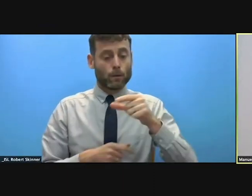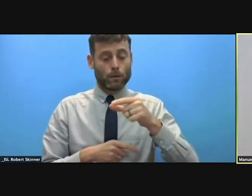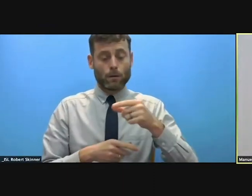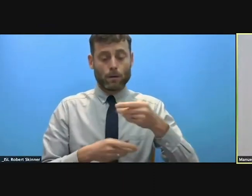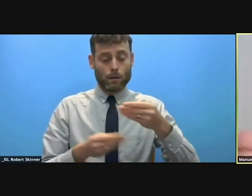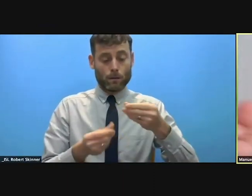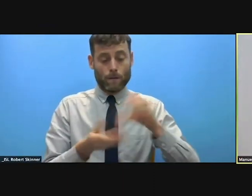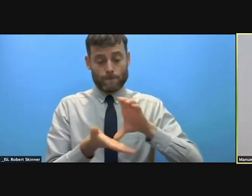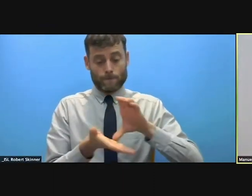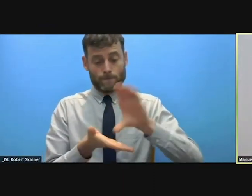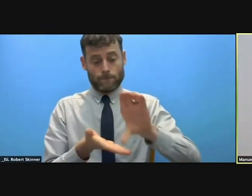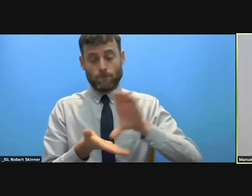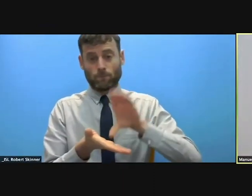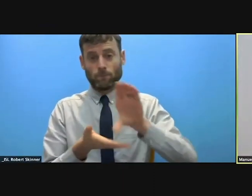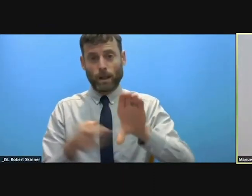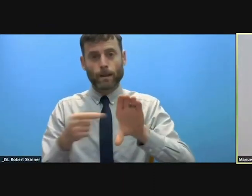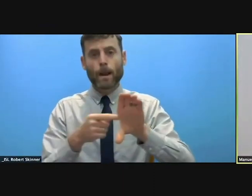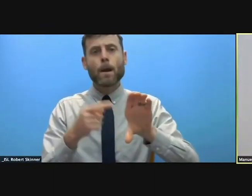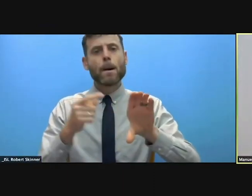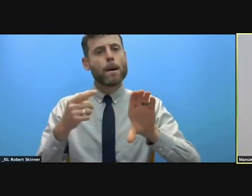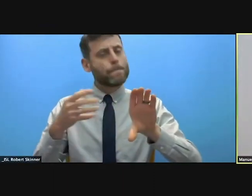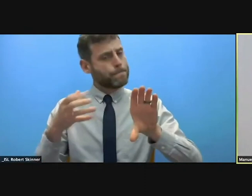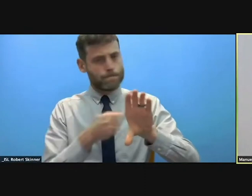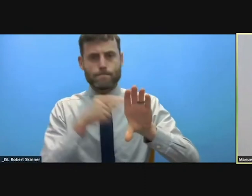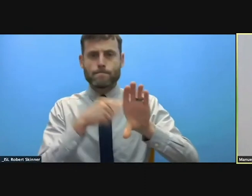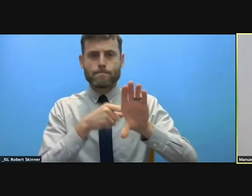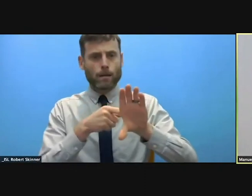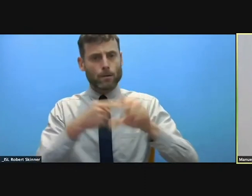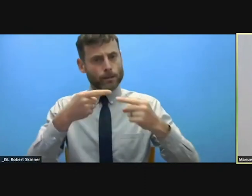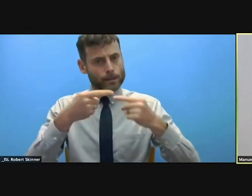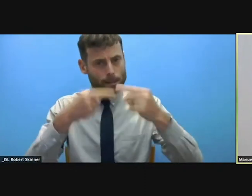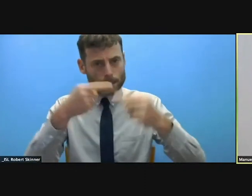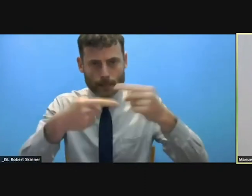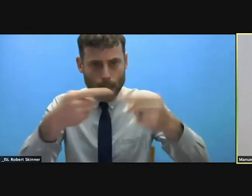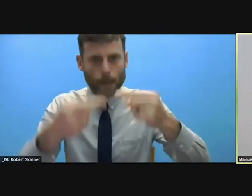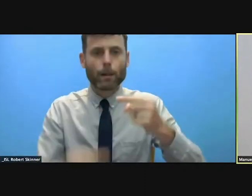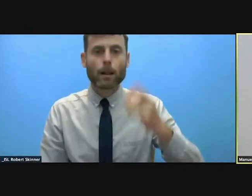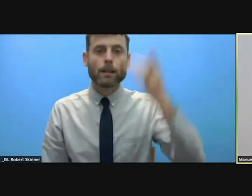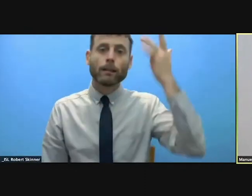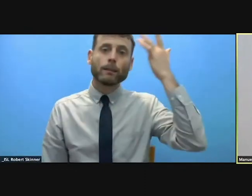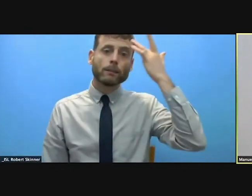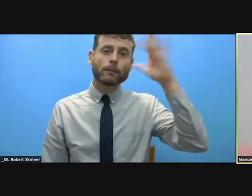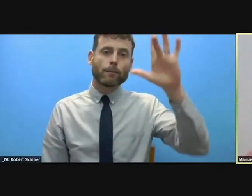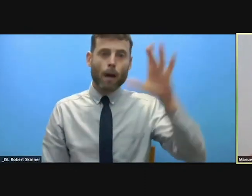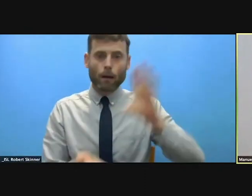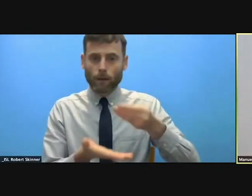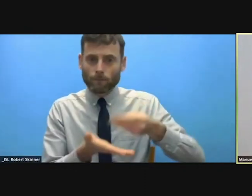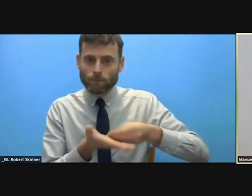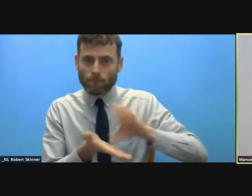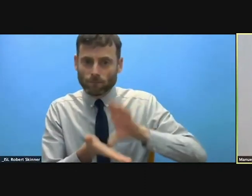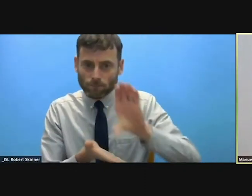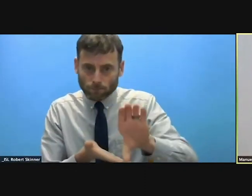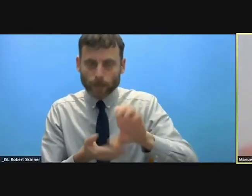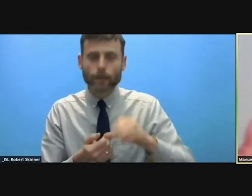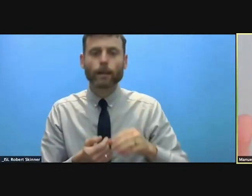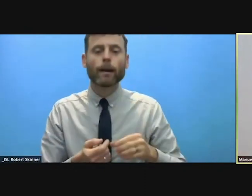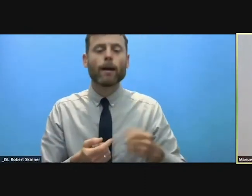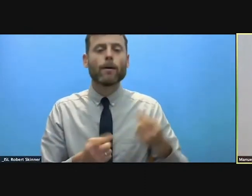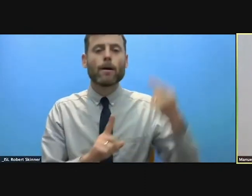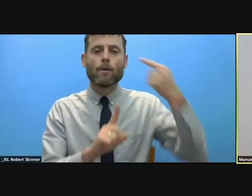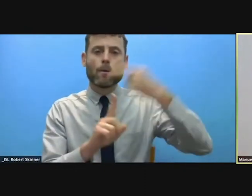long period of time. That means also smart funding has to include the full range, the full synergy